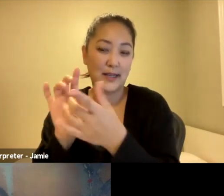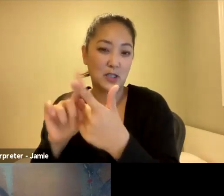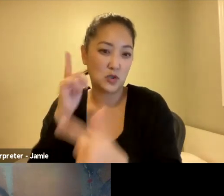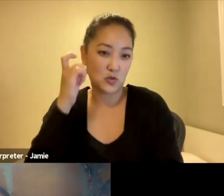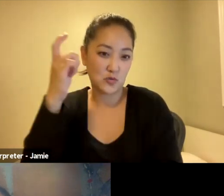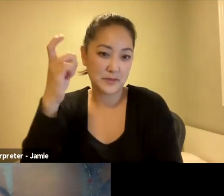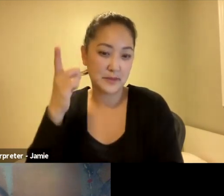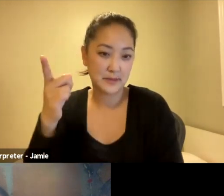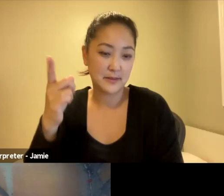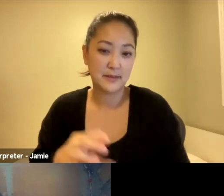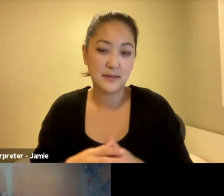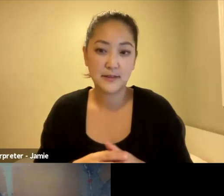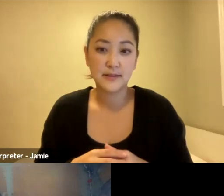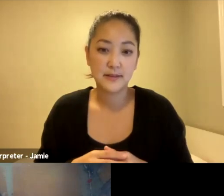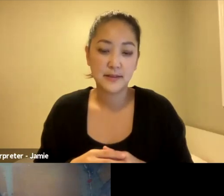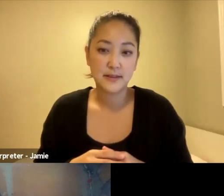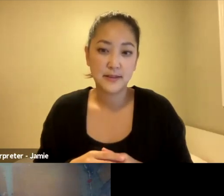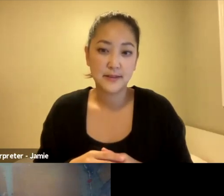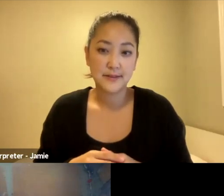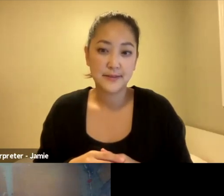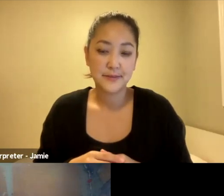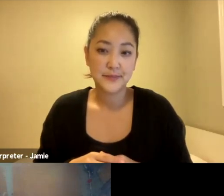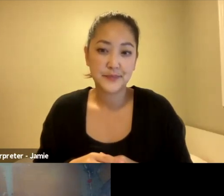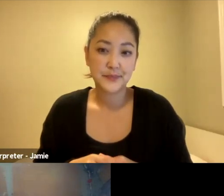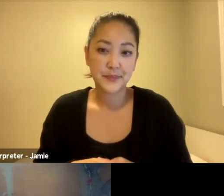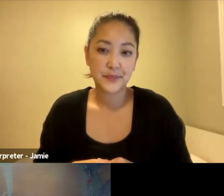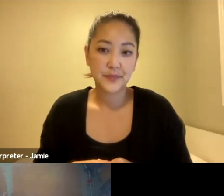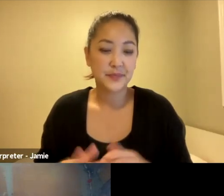because how can you approach to understand another reality